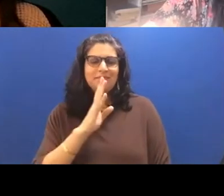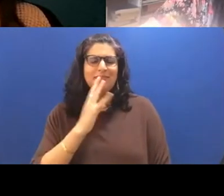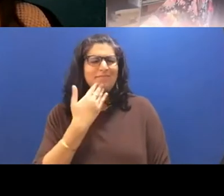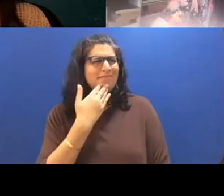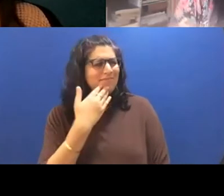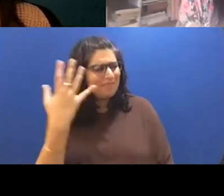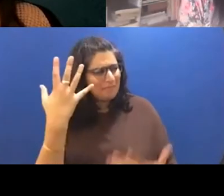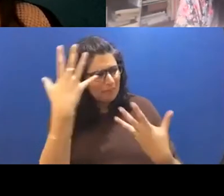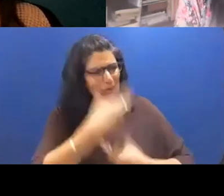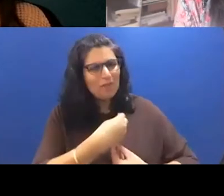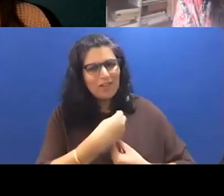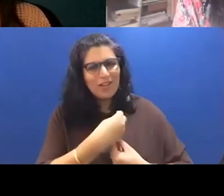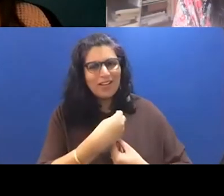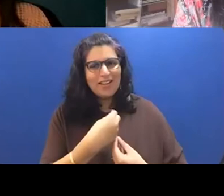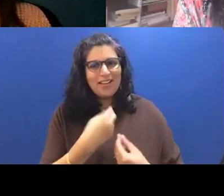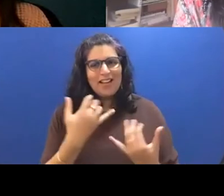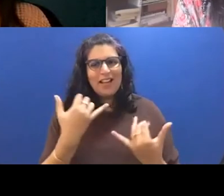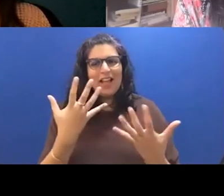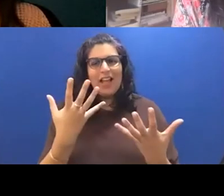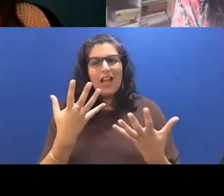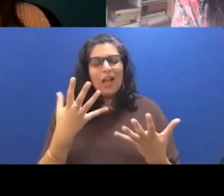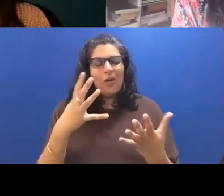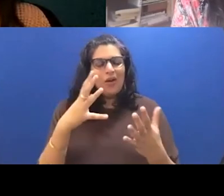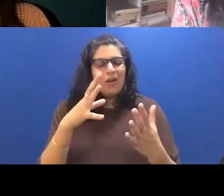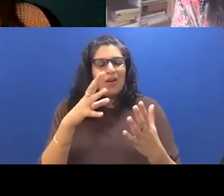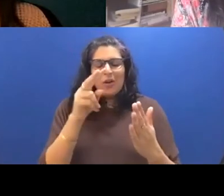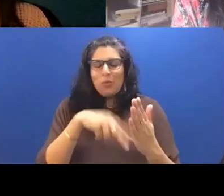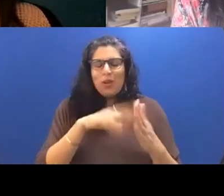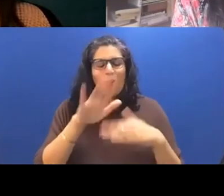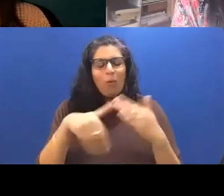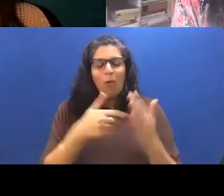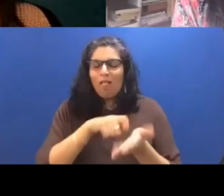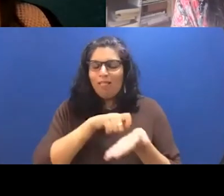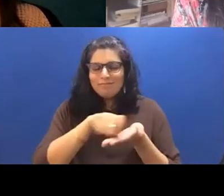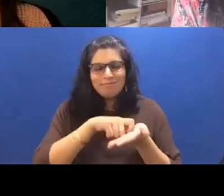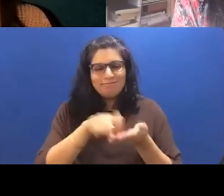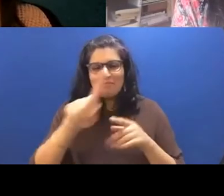know I want to read whole essays about the flowers in this book, like a whole dissertation